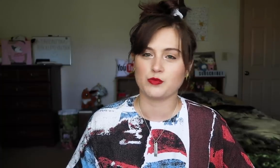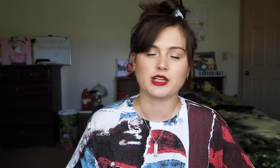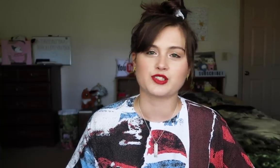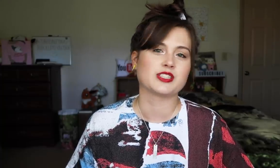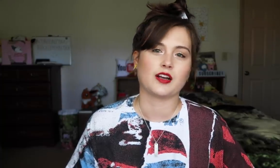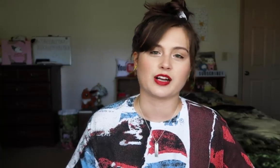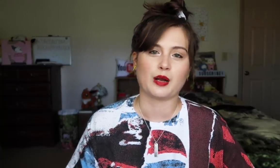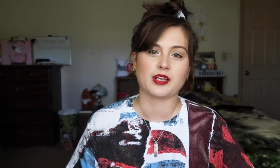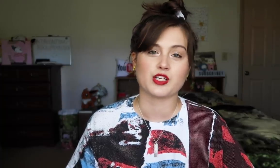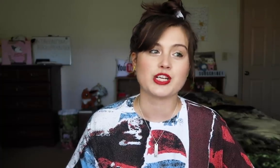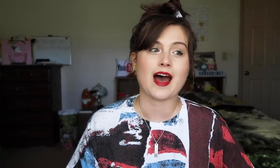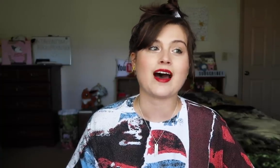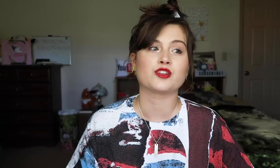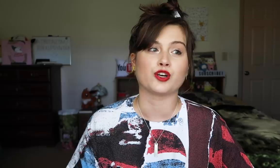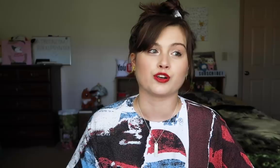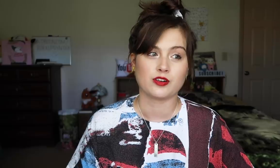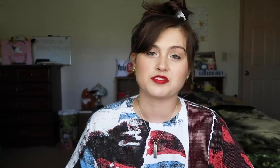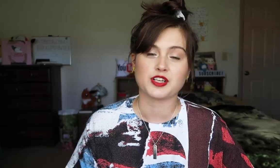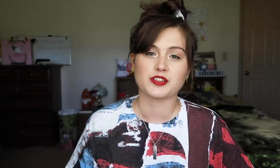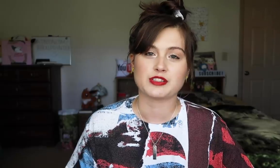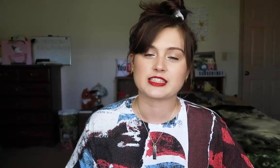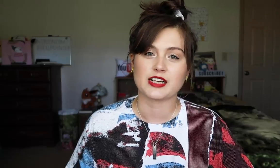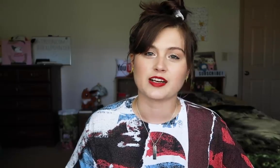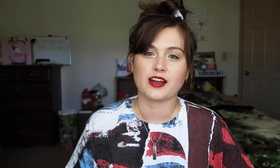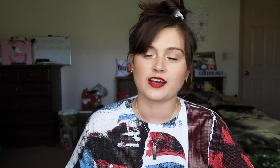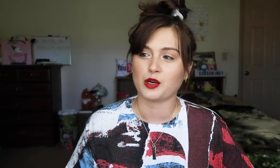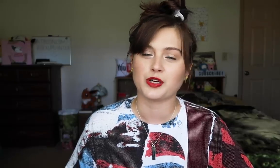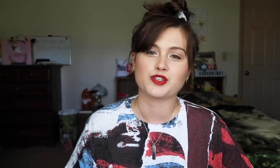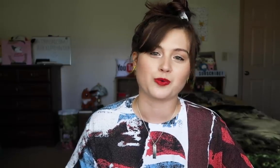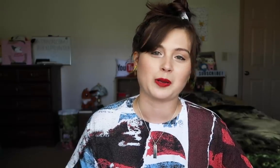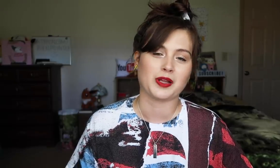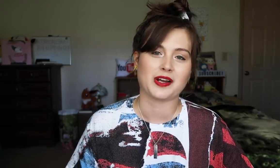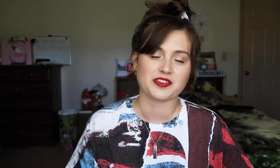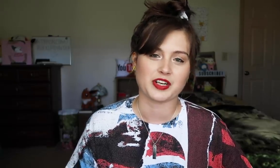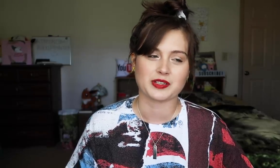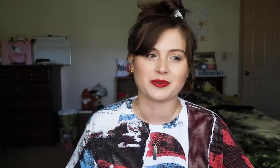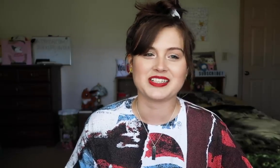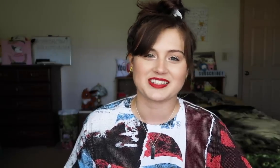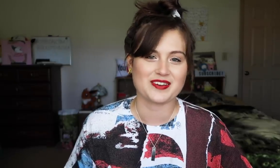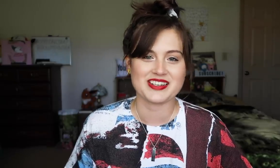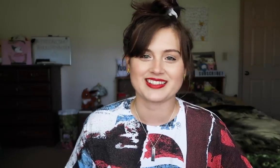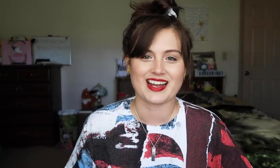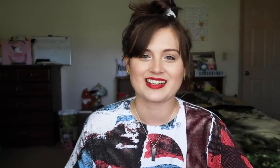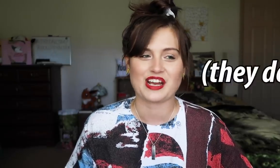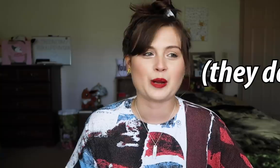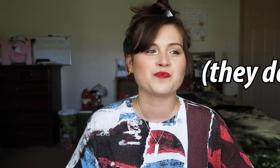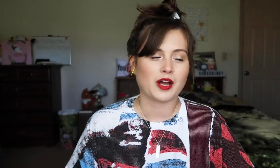to me, it just sounds like I'm saying, "She assed her if she could do this thing". And I'm pretty sure when I play back the video, it's going to sound the exact same.